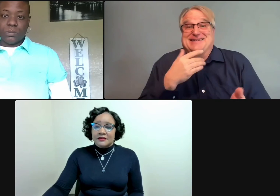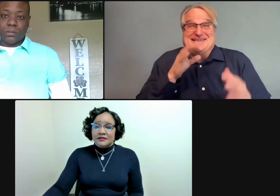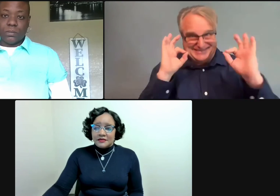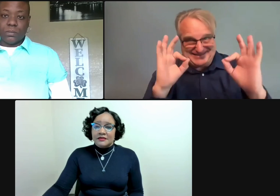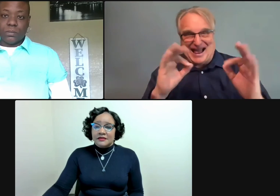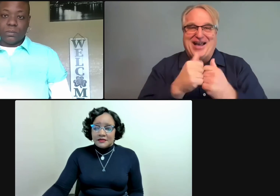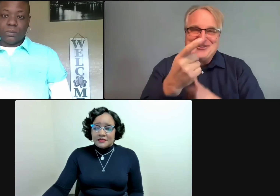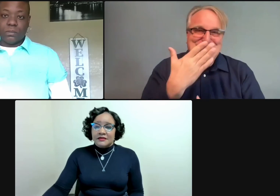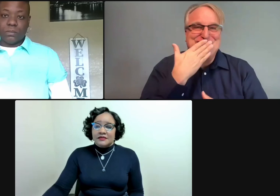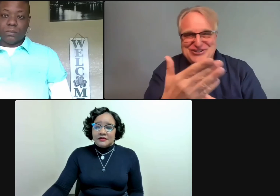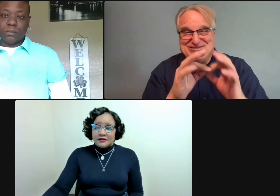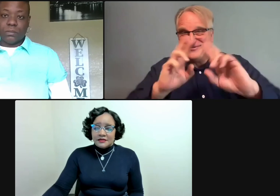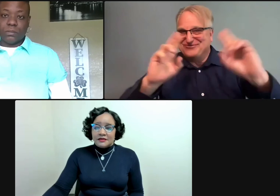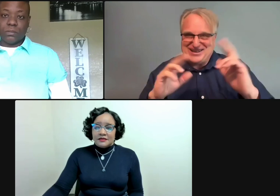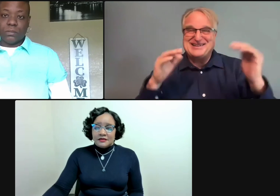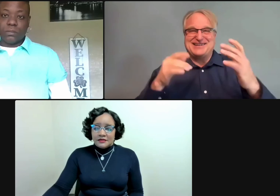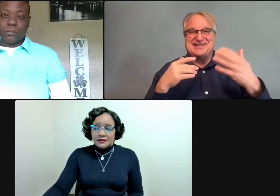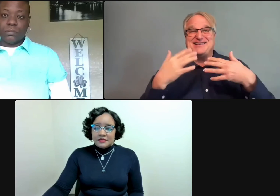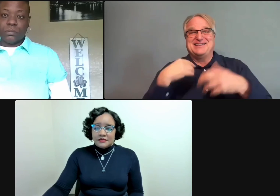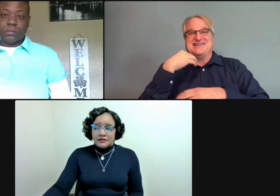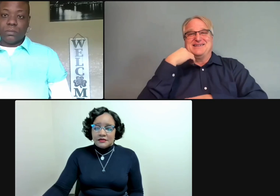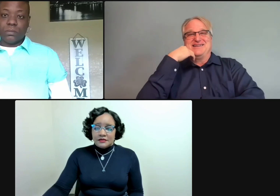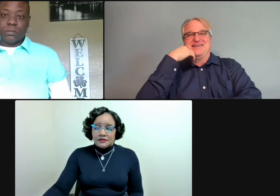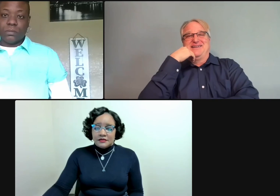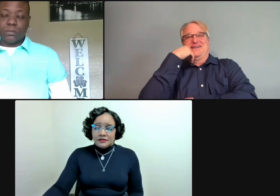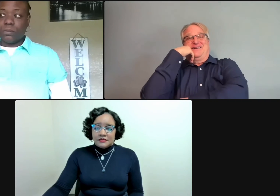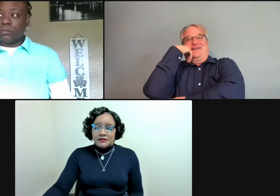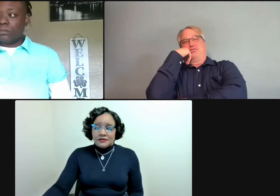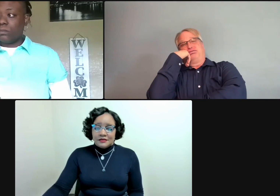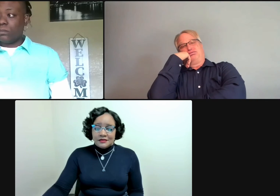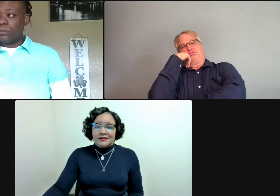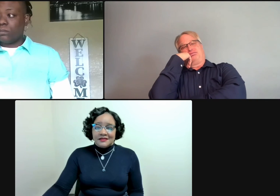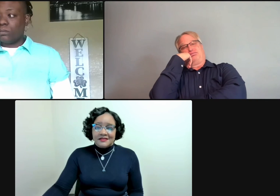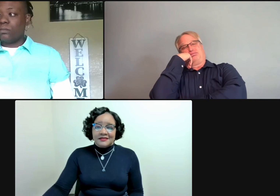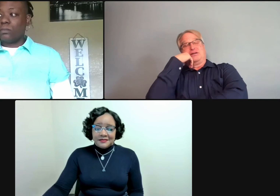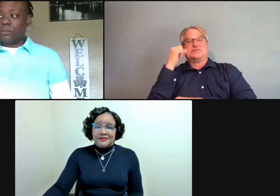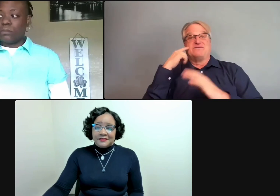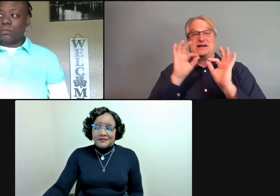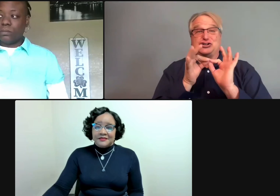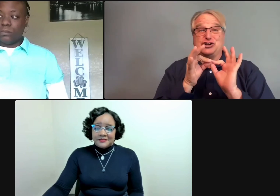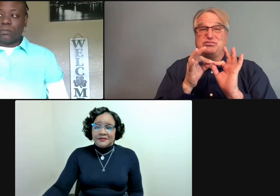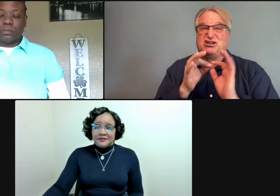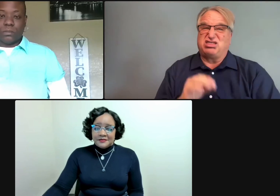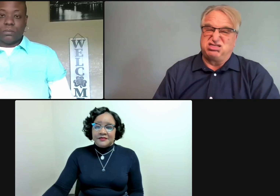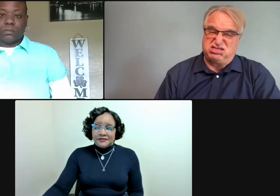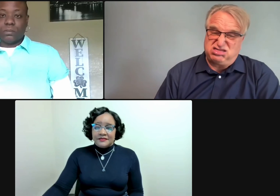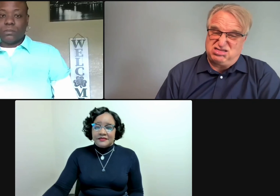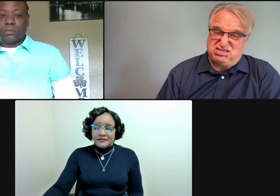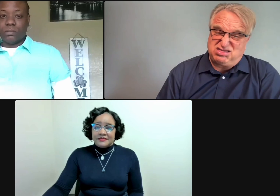And even though there may be some effort to prep ahead of time, if the interpreters don't have another model to offer, I still remain just as disengaged.